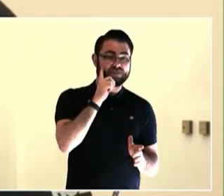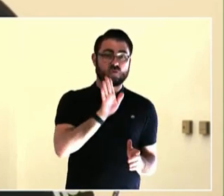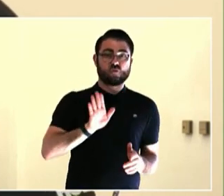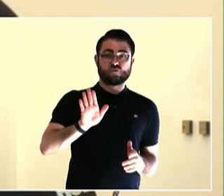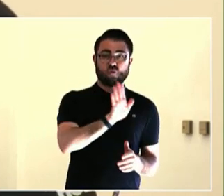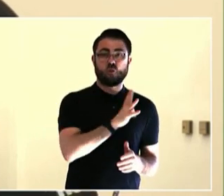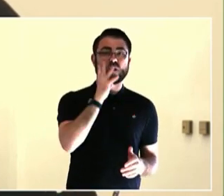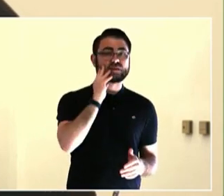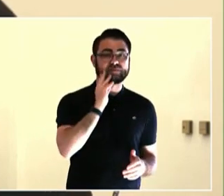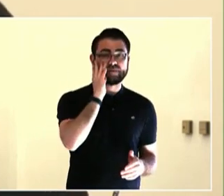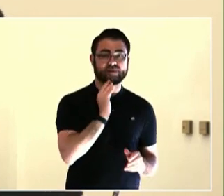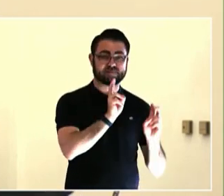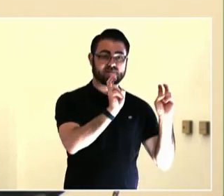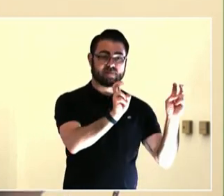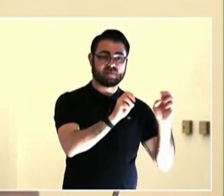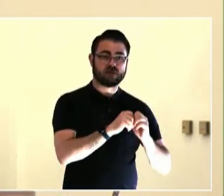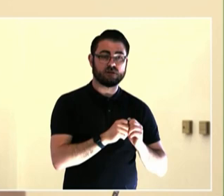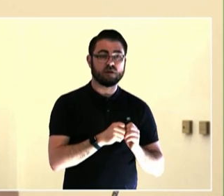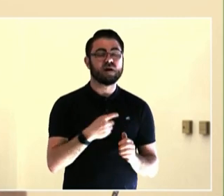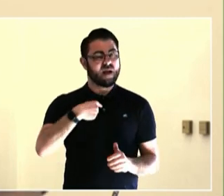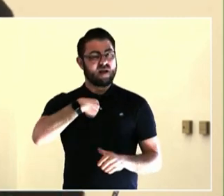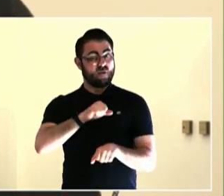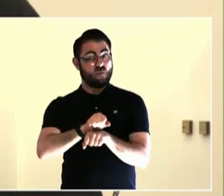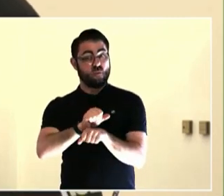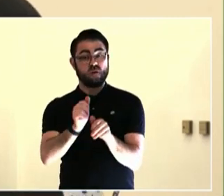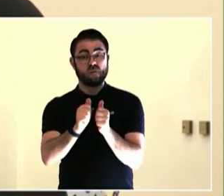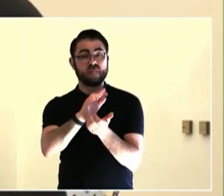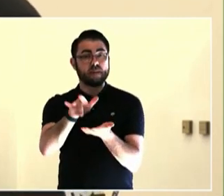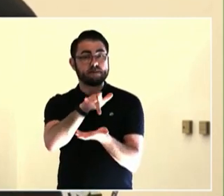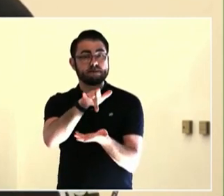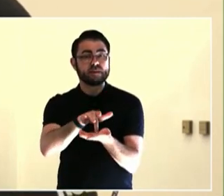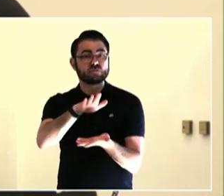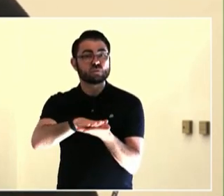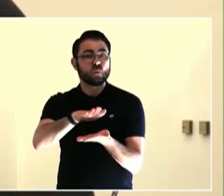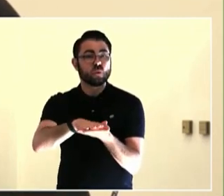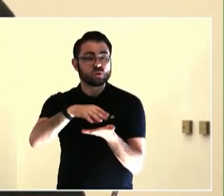there that did shelters for